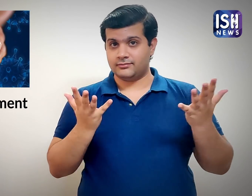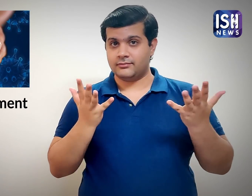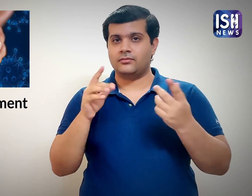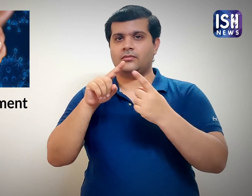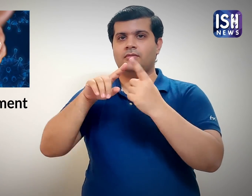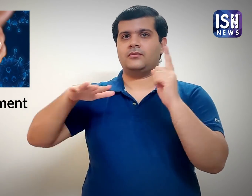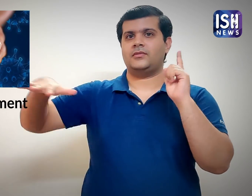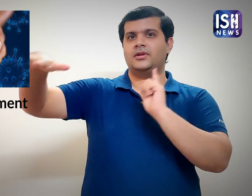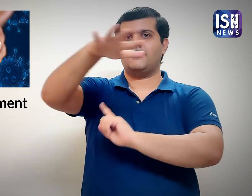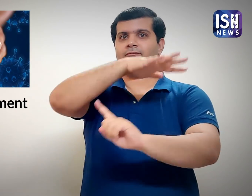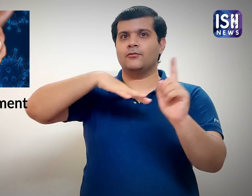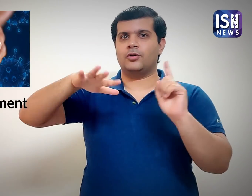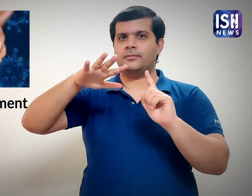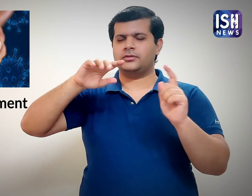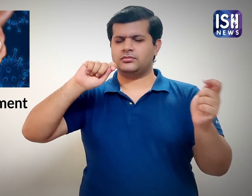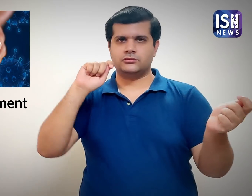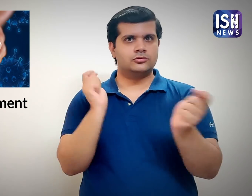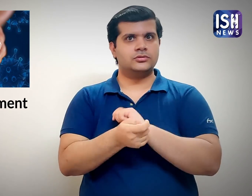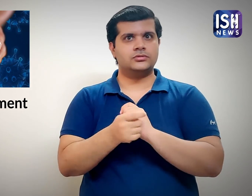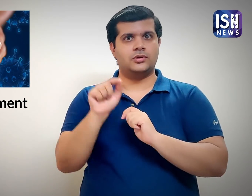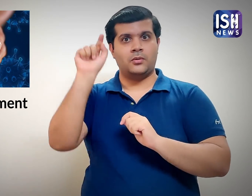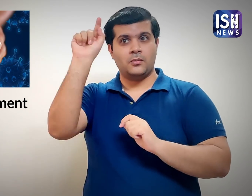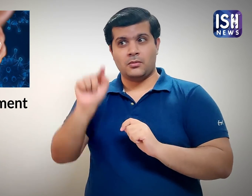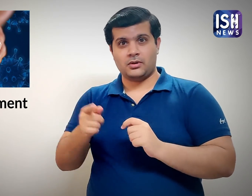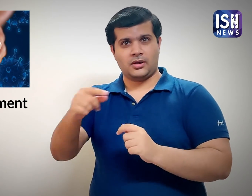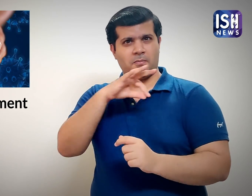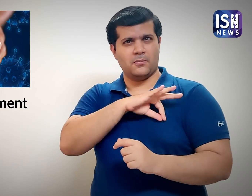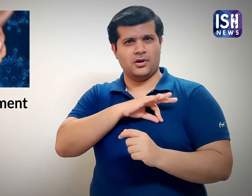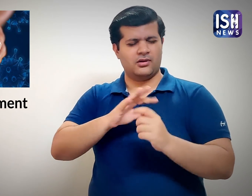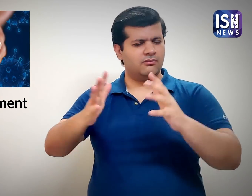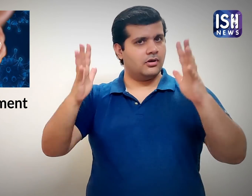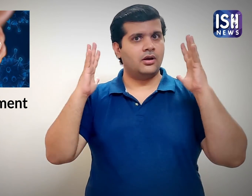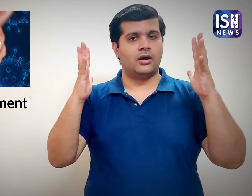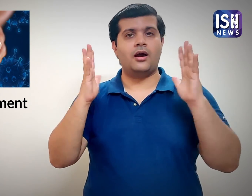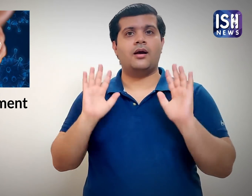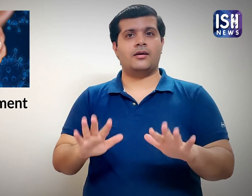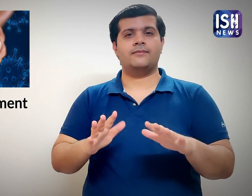The environment has changed drastically, which is extremely beneficial.